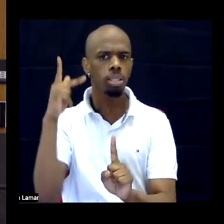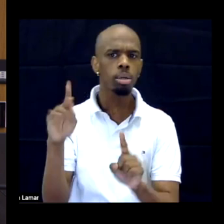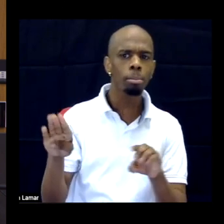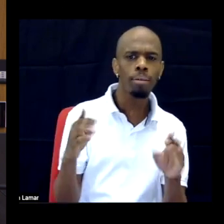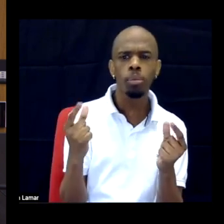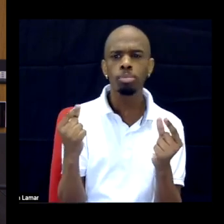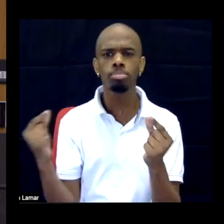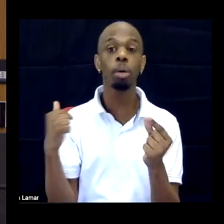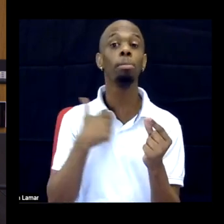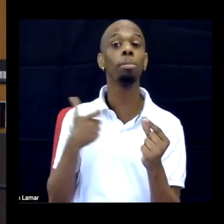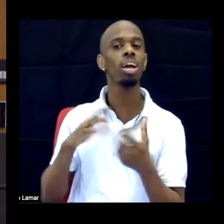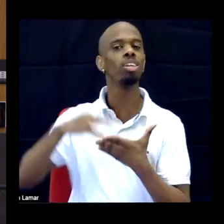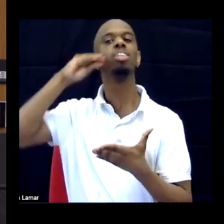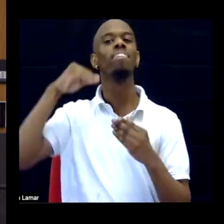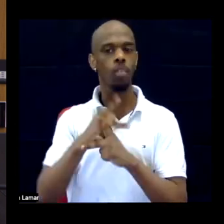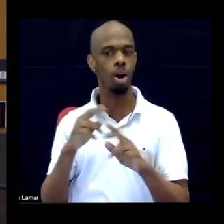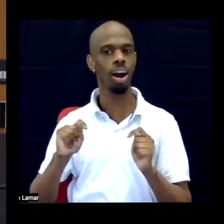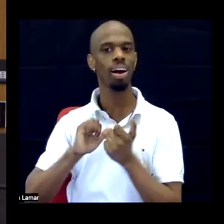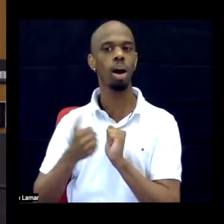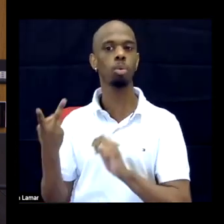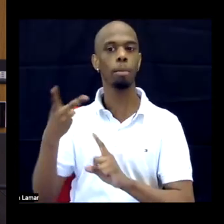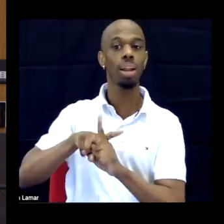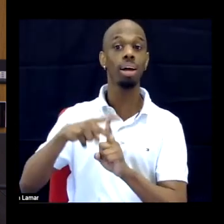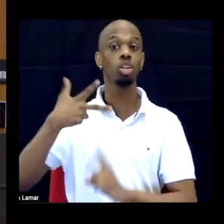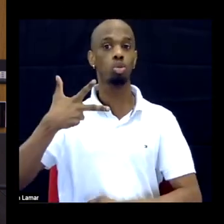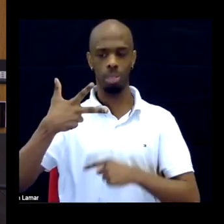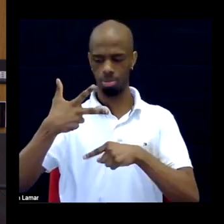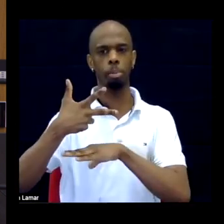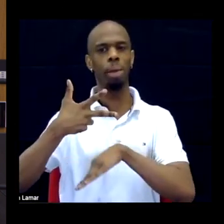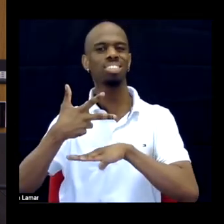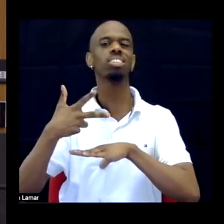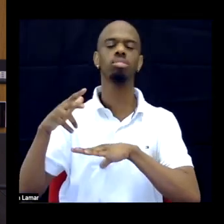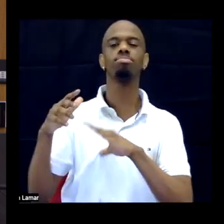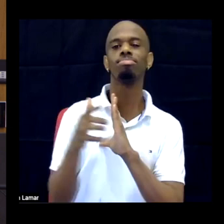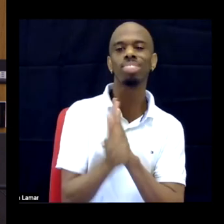how to apply the disabling violence in the contemporary case.